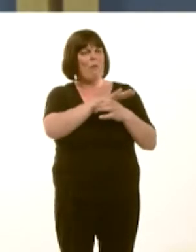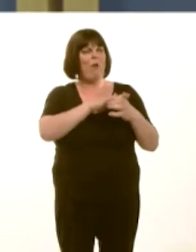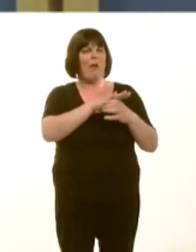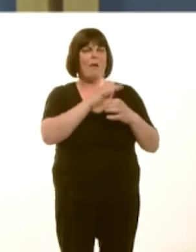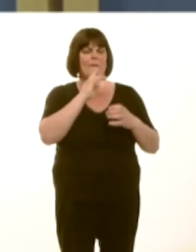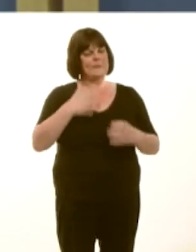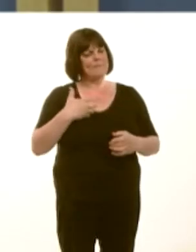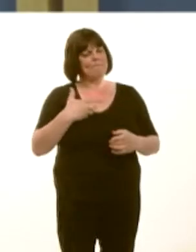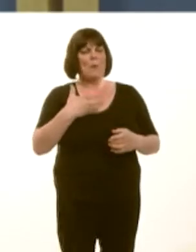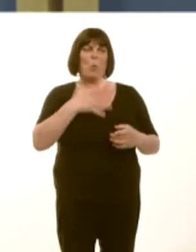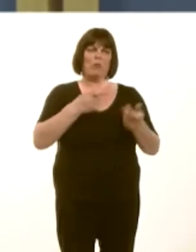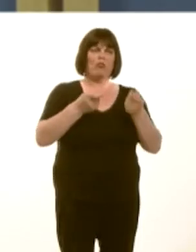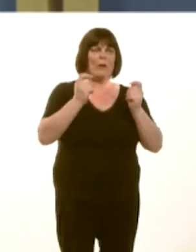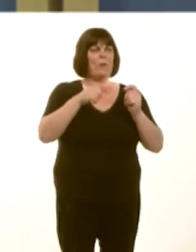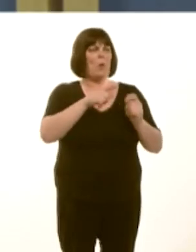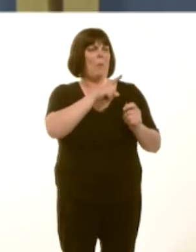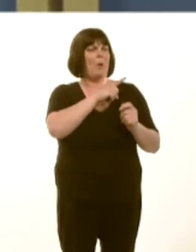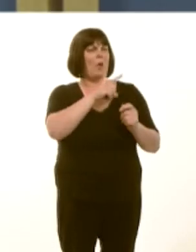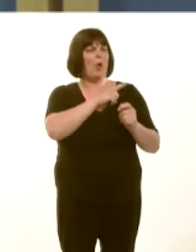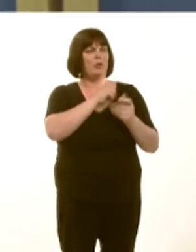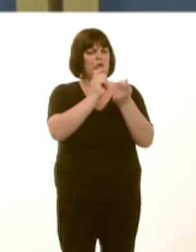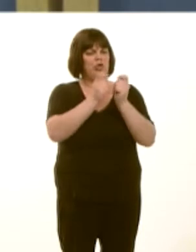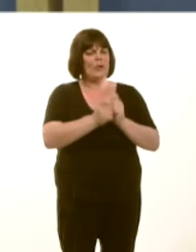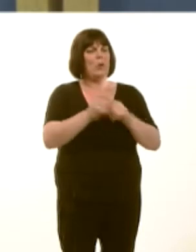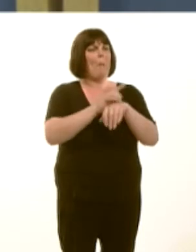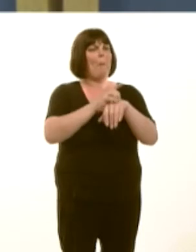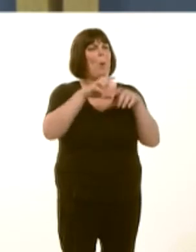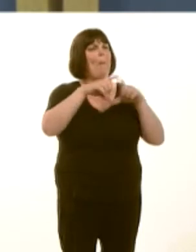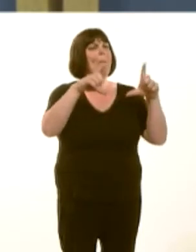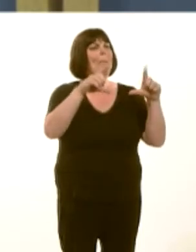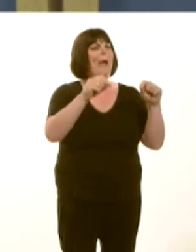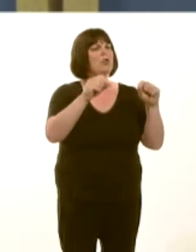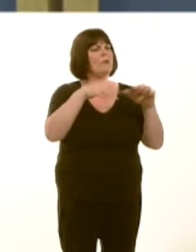The work on the blue badge scheme has caused a substantial amount of upset and worry to